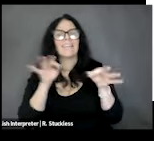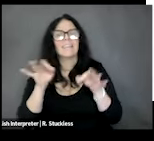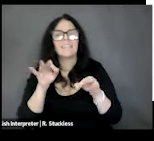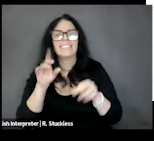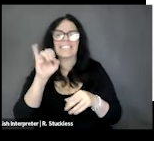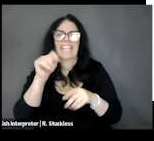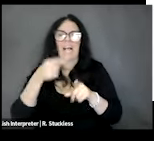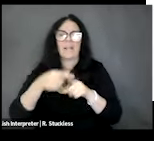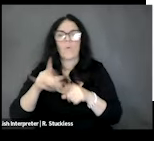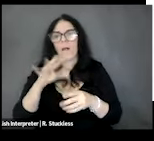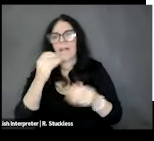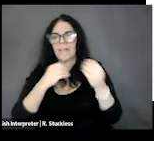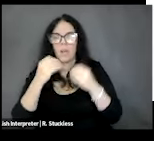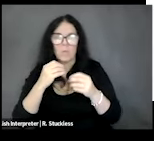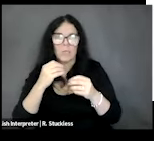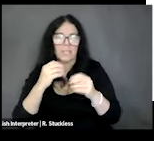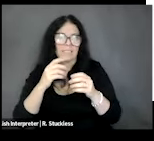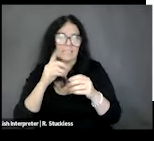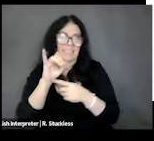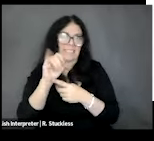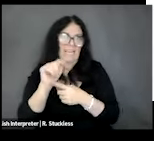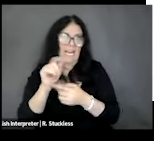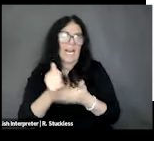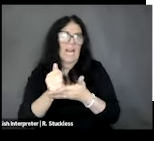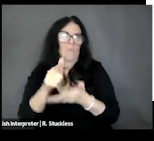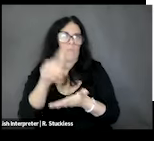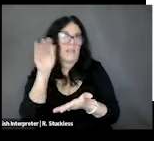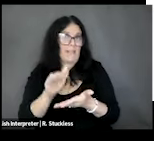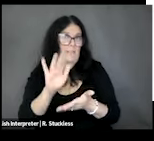therapeutic diet, in order to help alleviate some of the symptoms. So, I just want to put